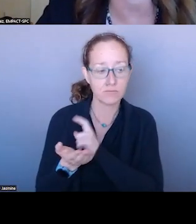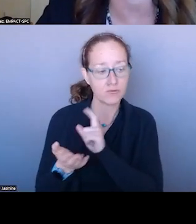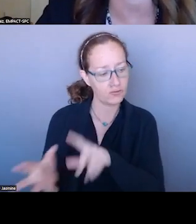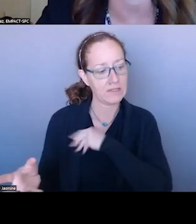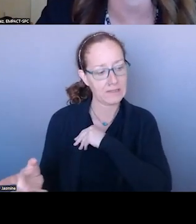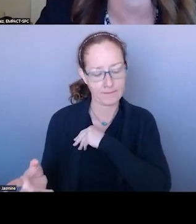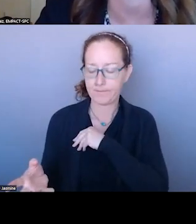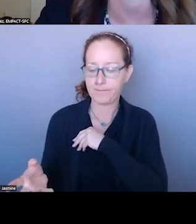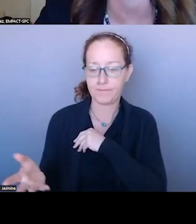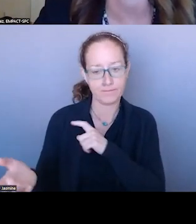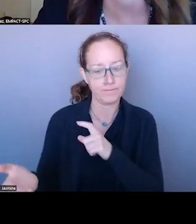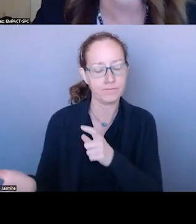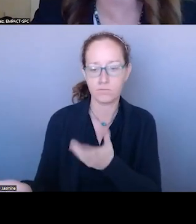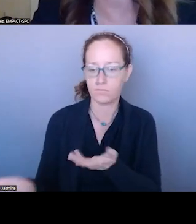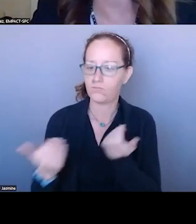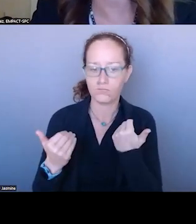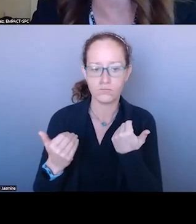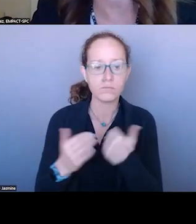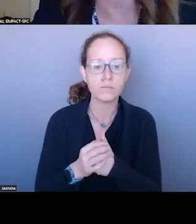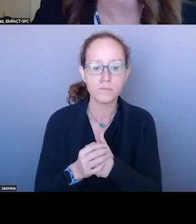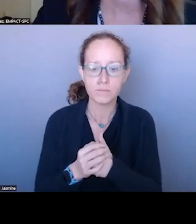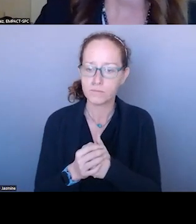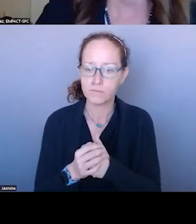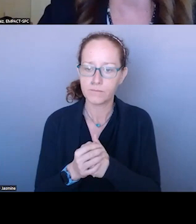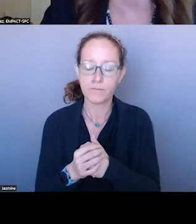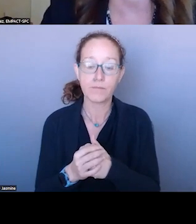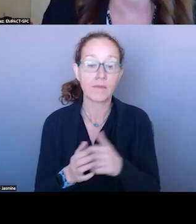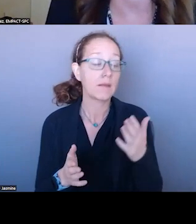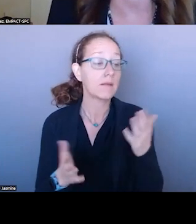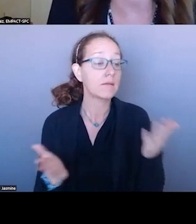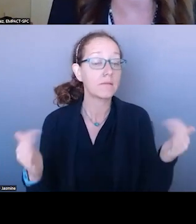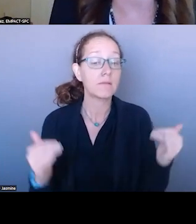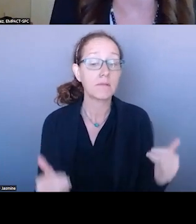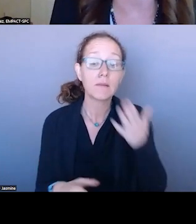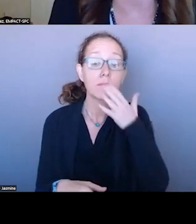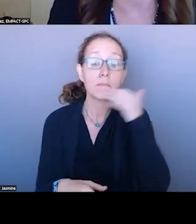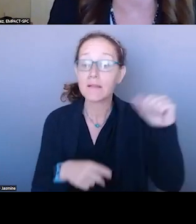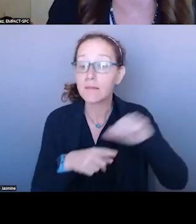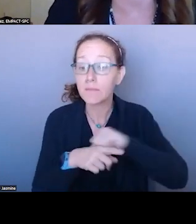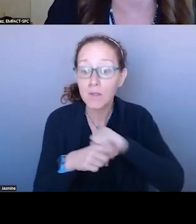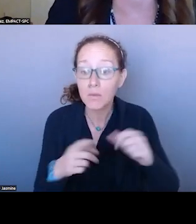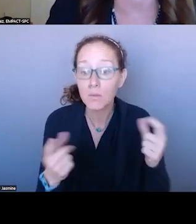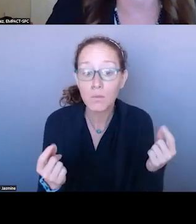FOR THE BEST PRACTICES, THEY SHOULD TRULY OFFER A DEDICATED FIRST